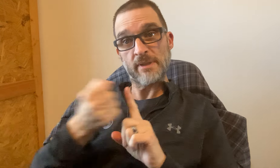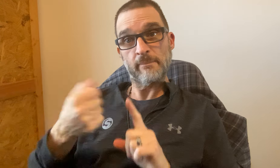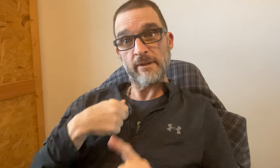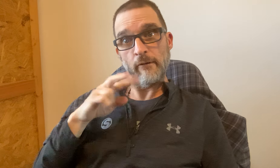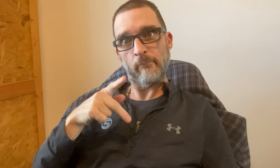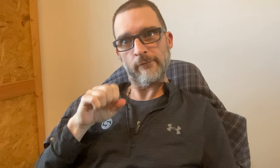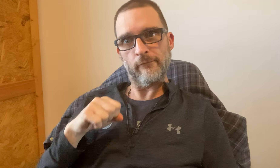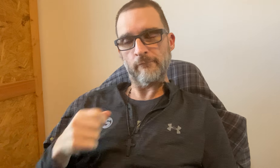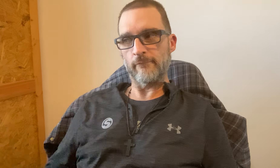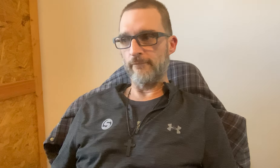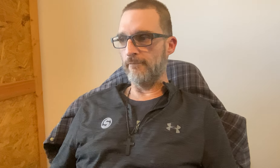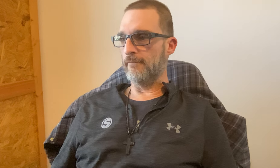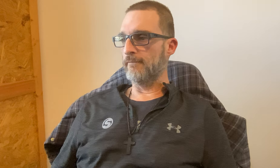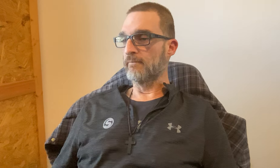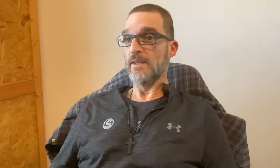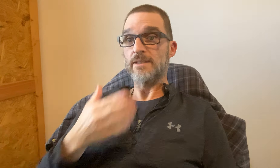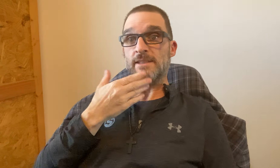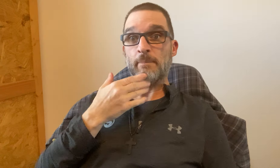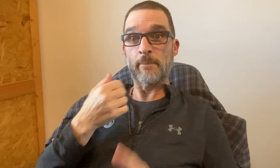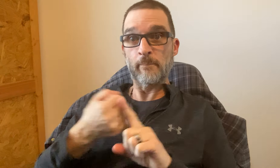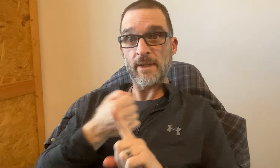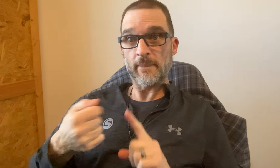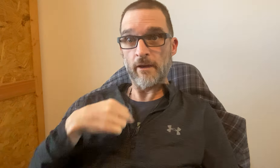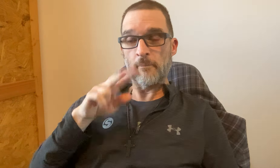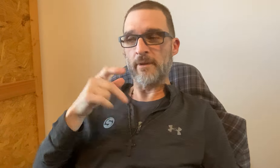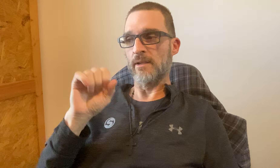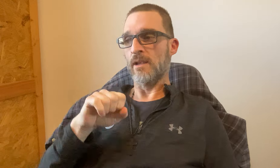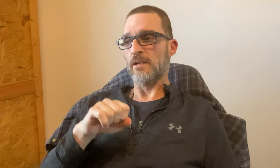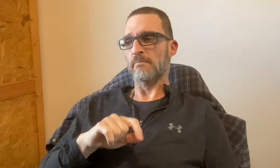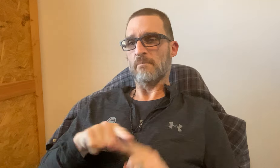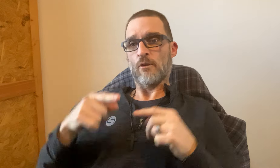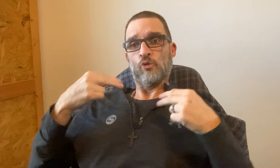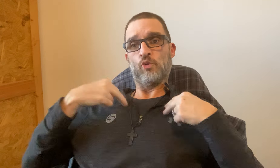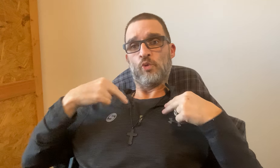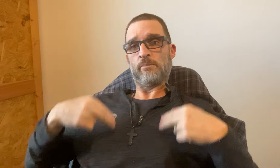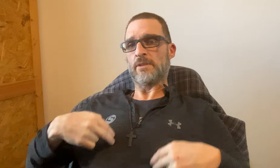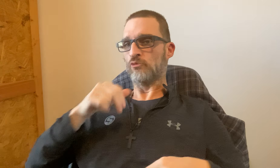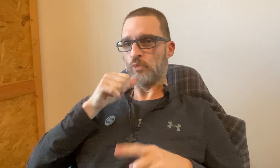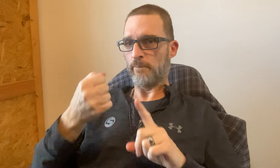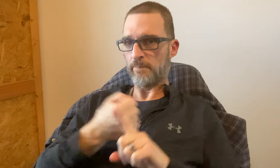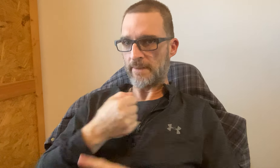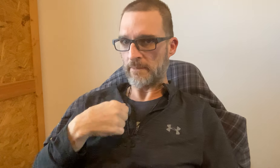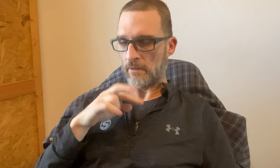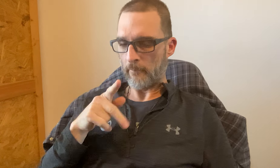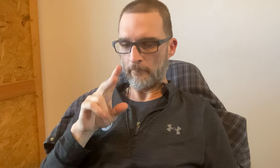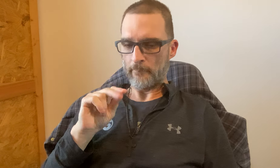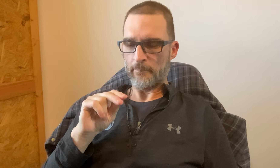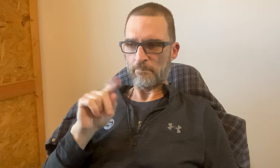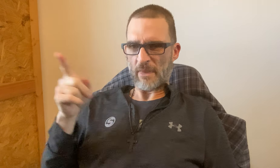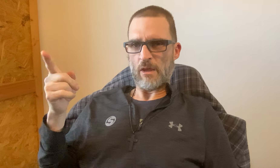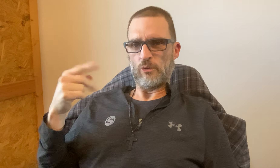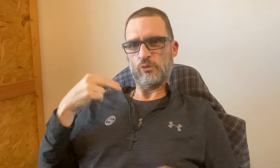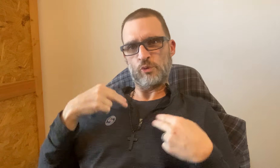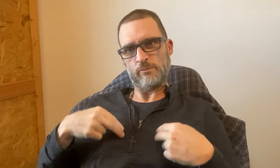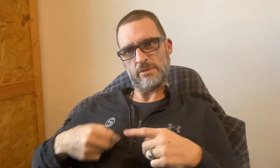The cancer is beating me up, YES! The diabetes is beating me up, YES! But humans are not beating me up, No.